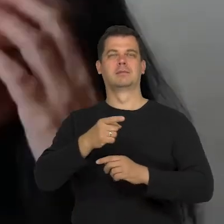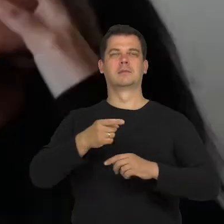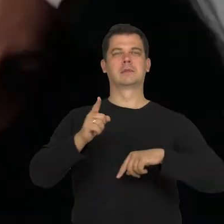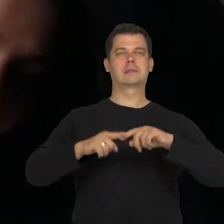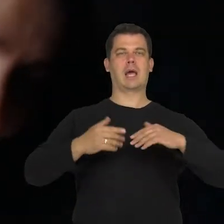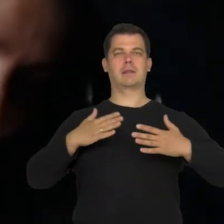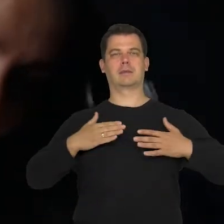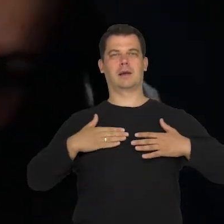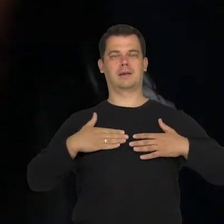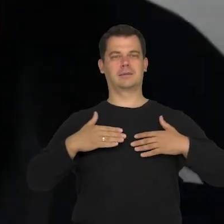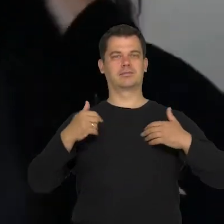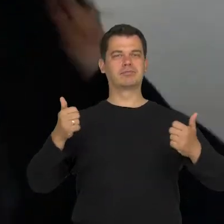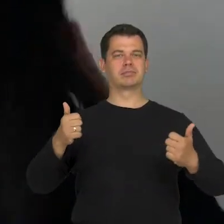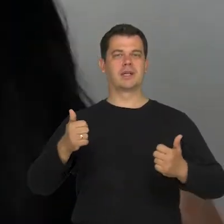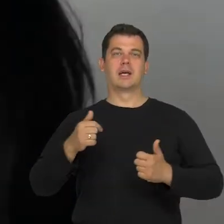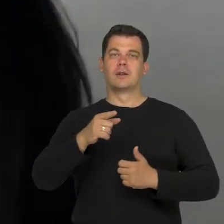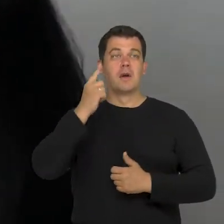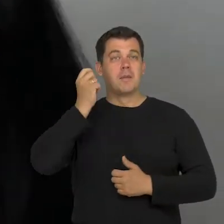and it tackles the idea